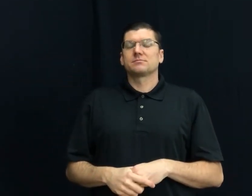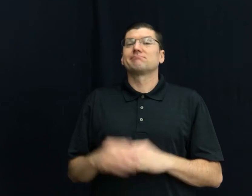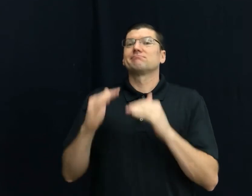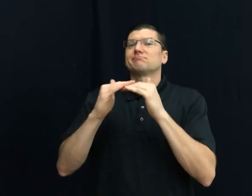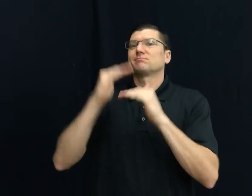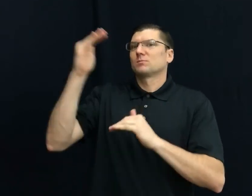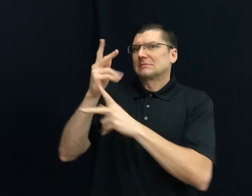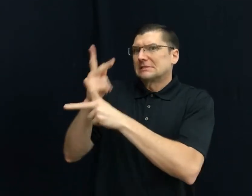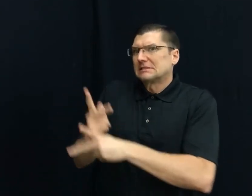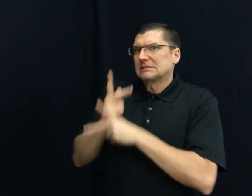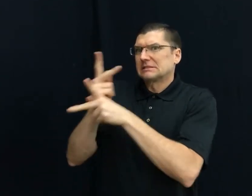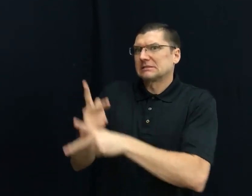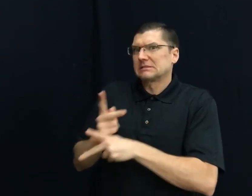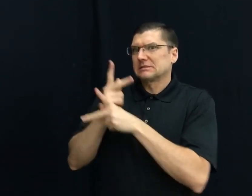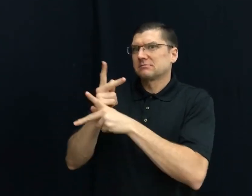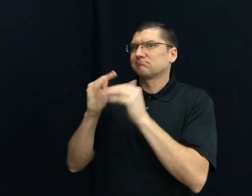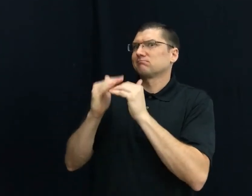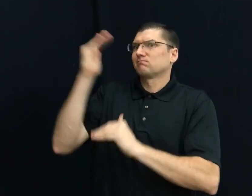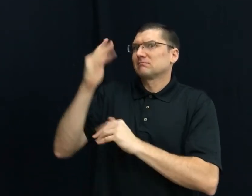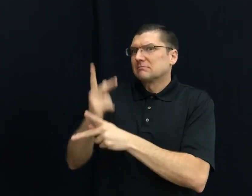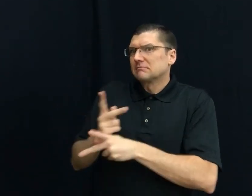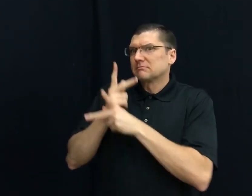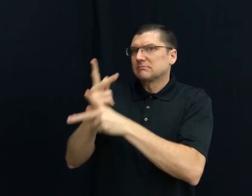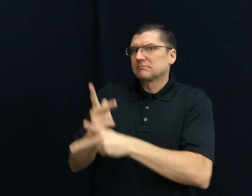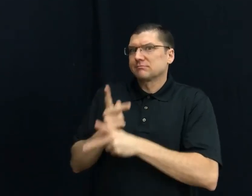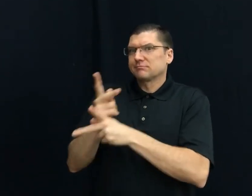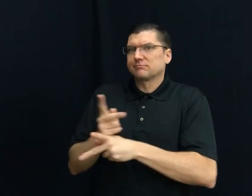25) OVERCARE